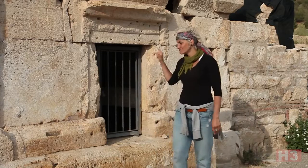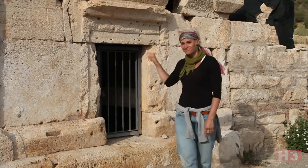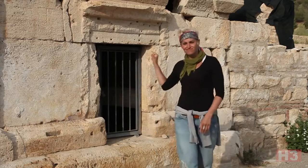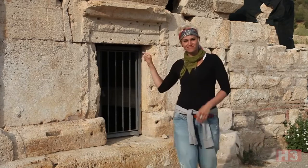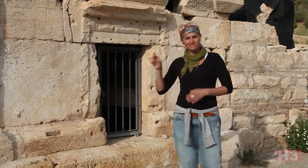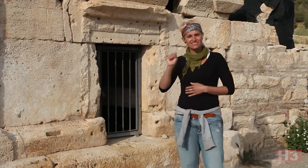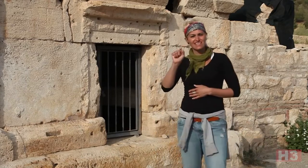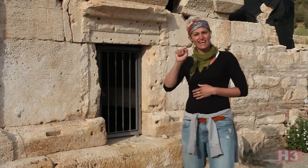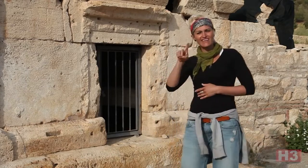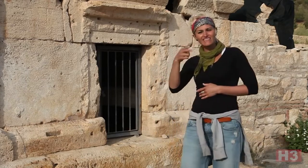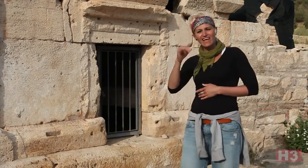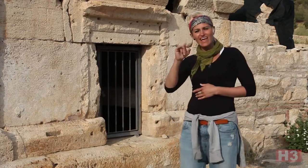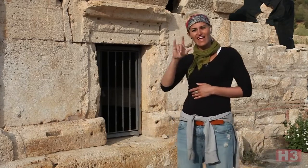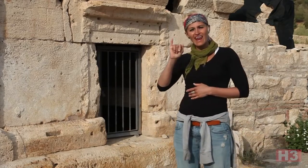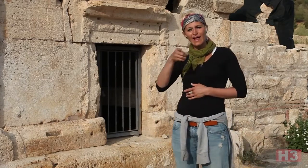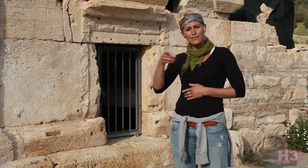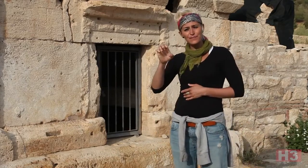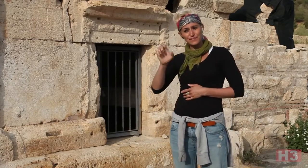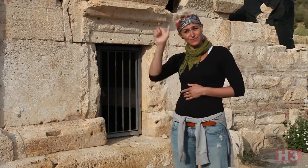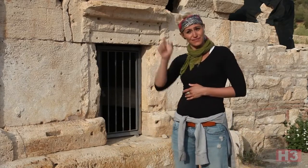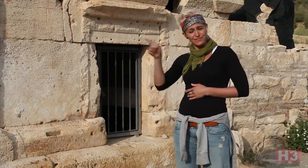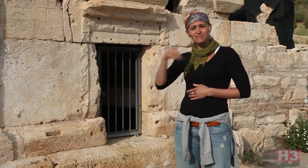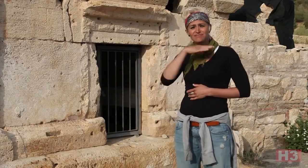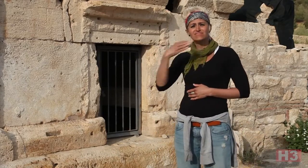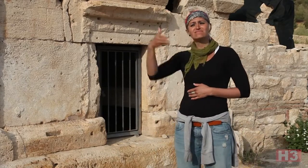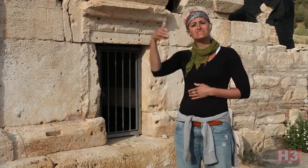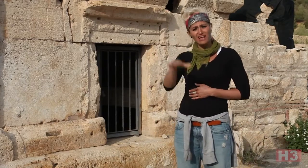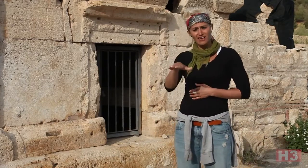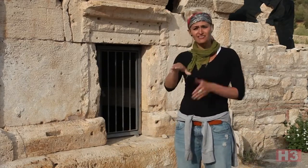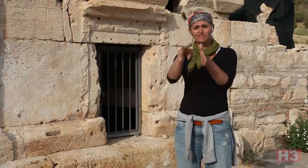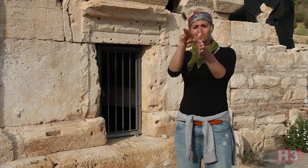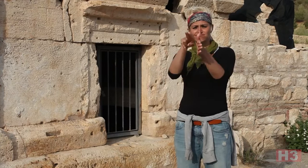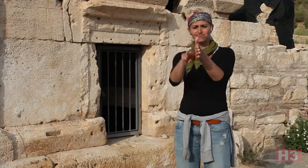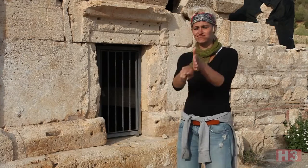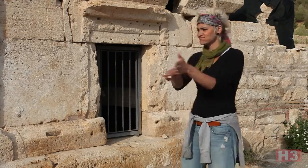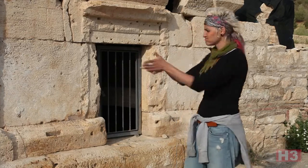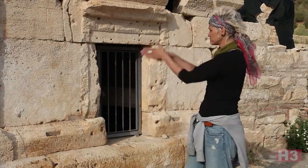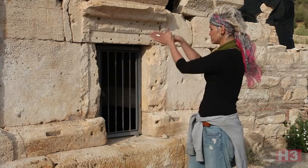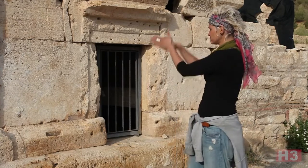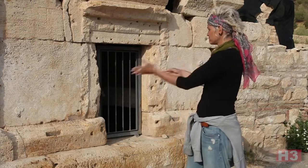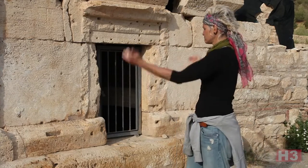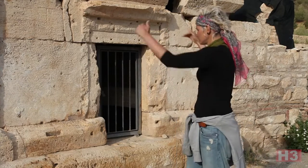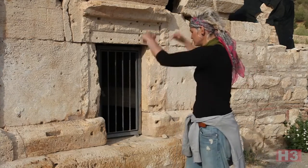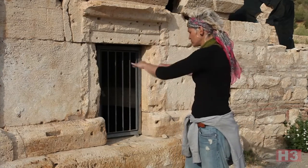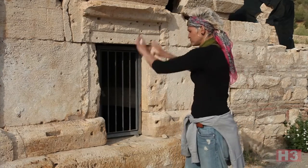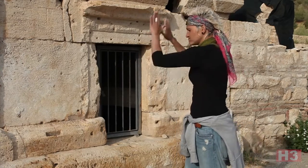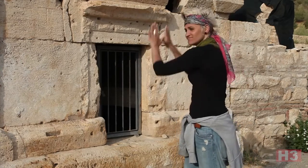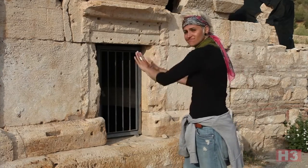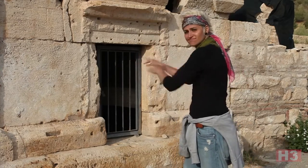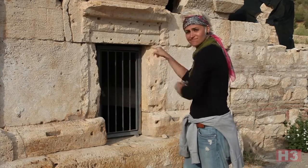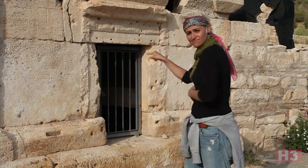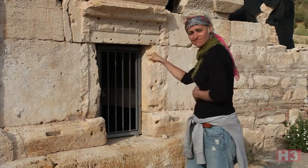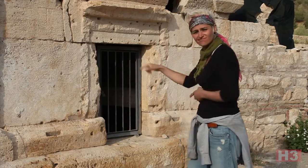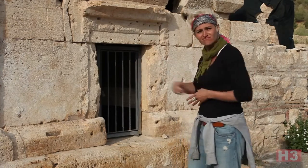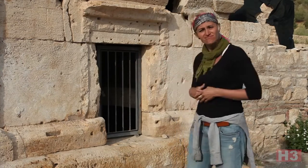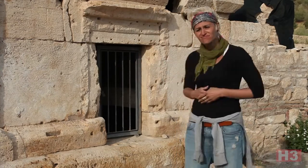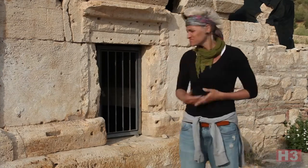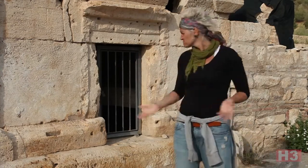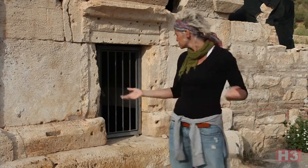This is St. Philippe’s burial, his tomb.